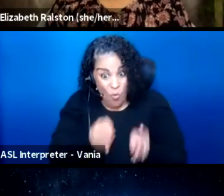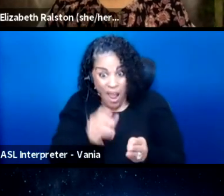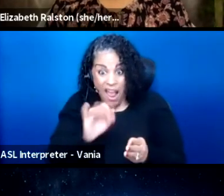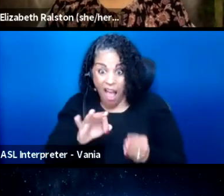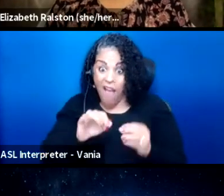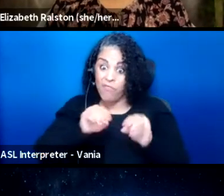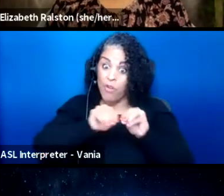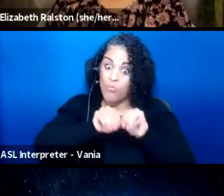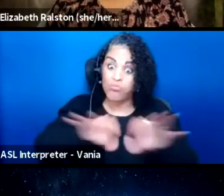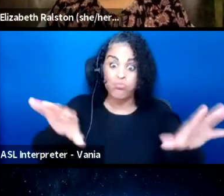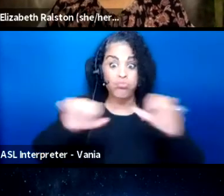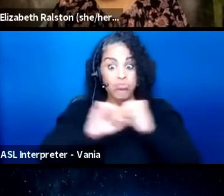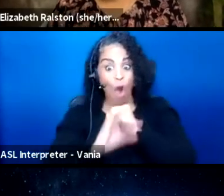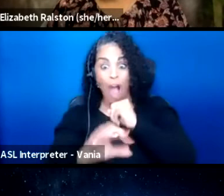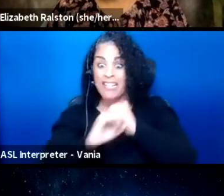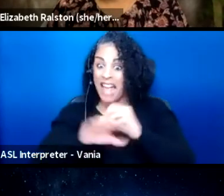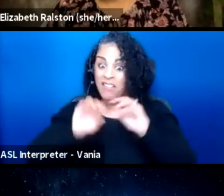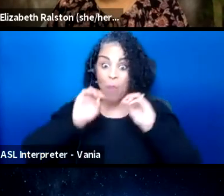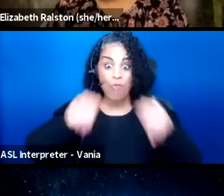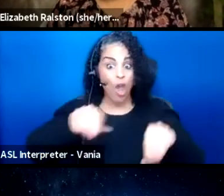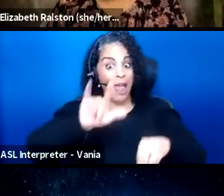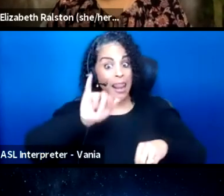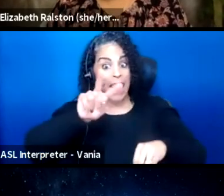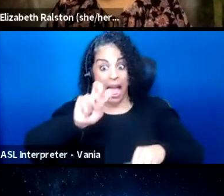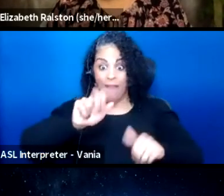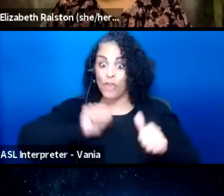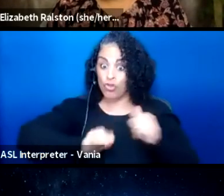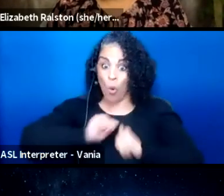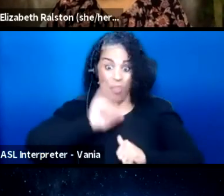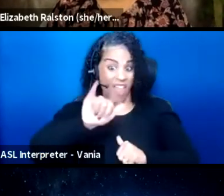and putting on a live show is 100% valid